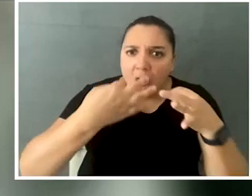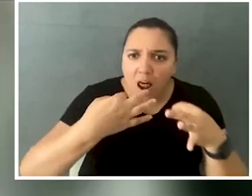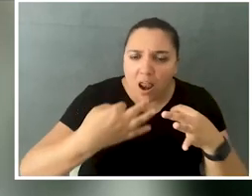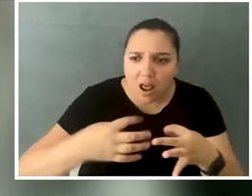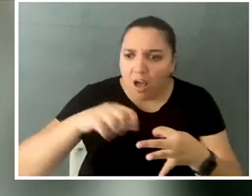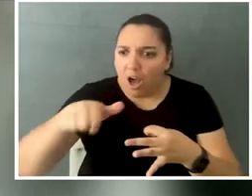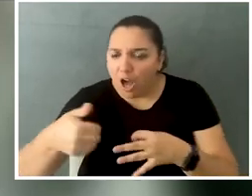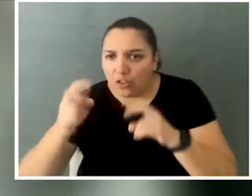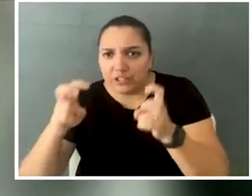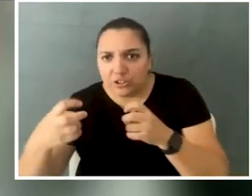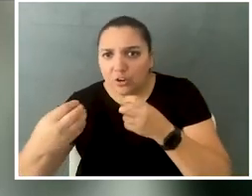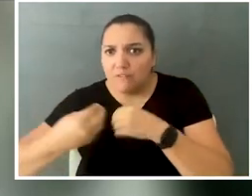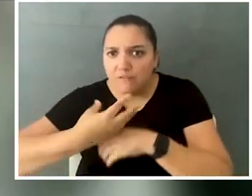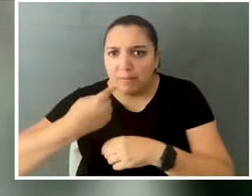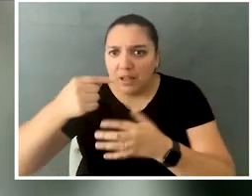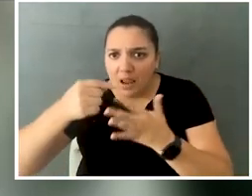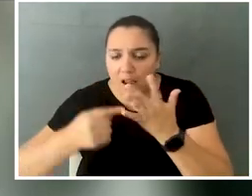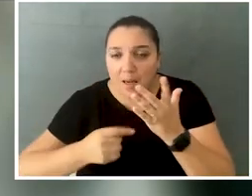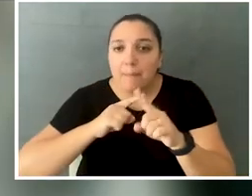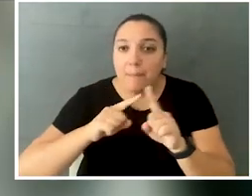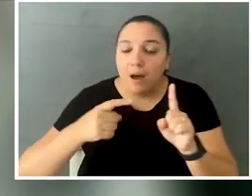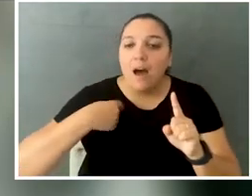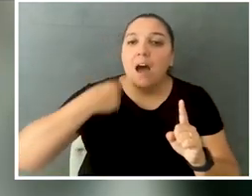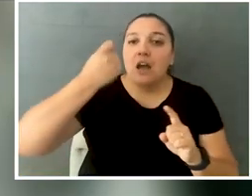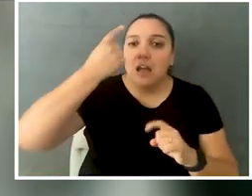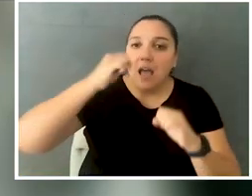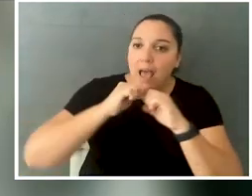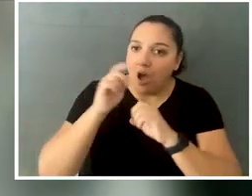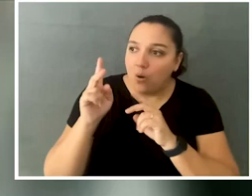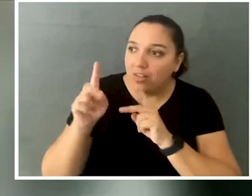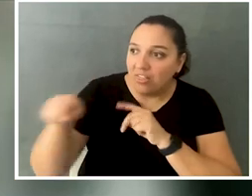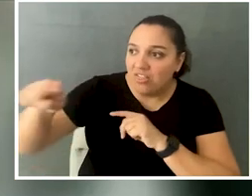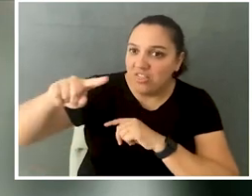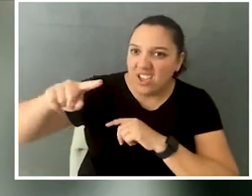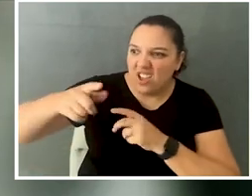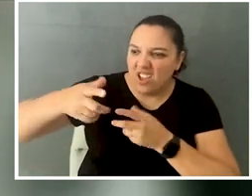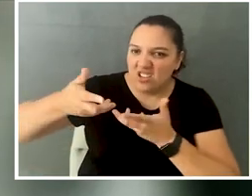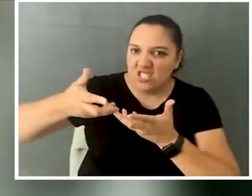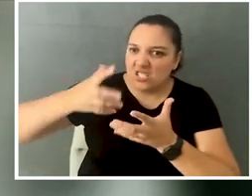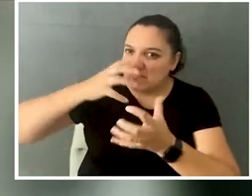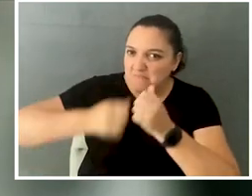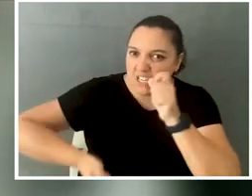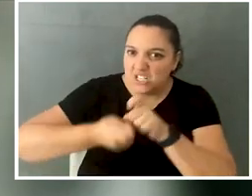I have this issue and it affects me this way, but I can see the way people are treating you, and that is exactly why